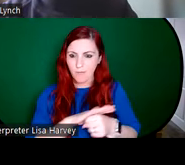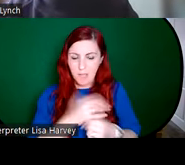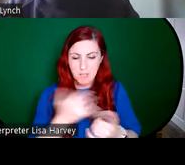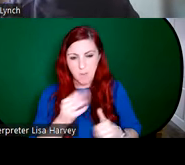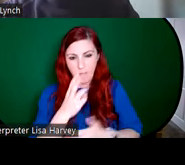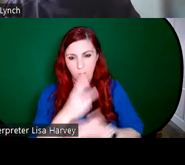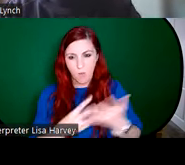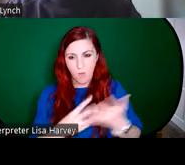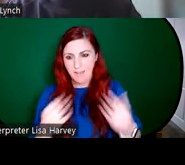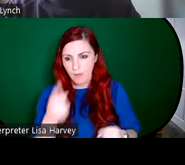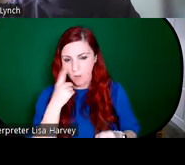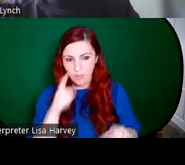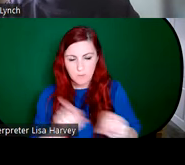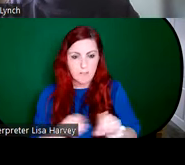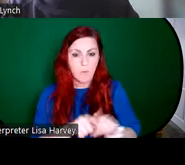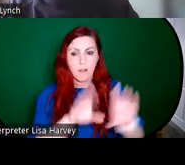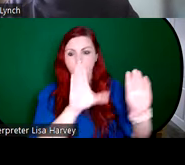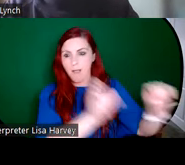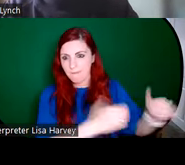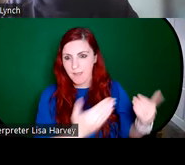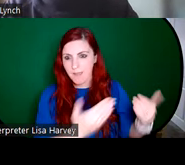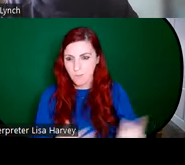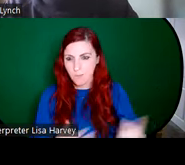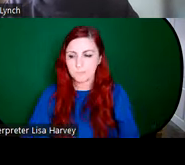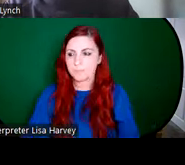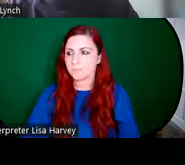that as well. So I'm going to stop sharing now.